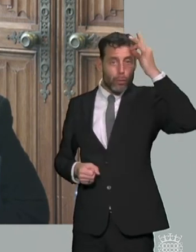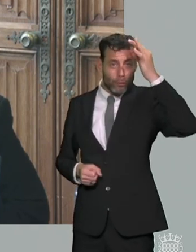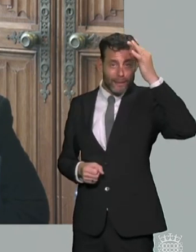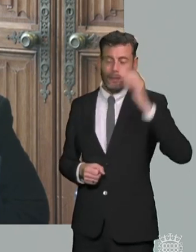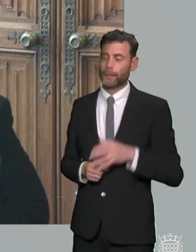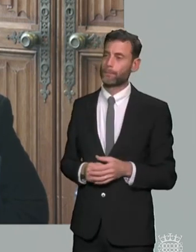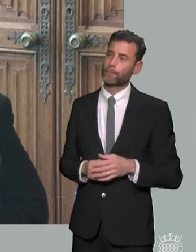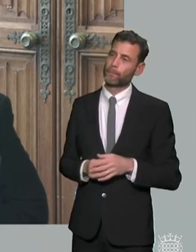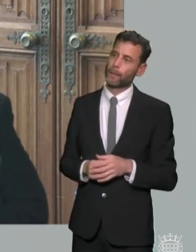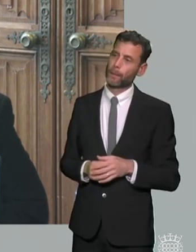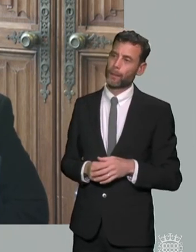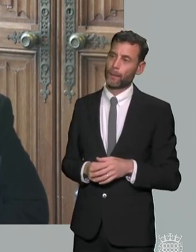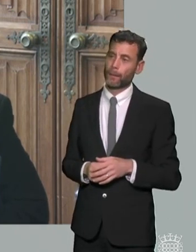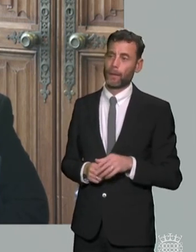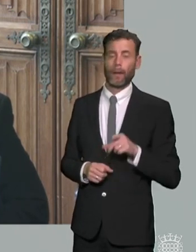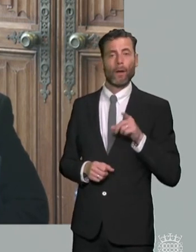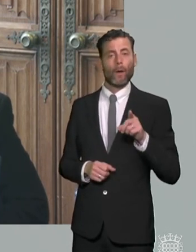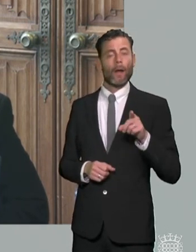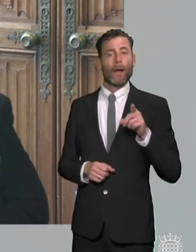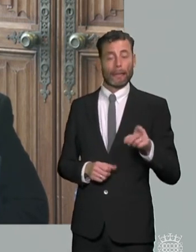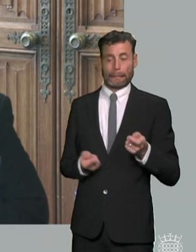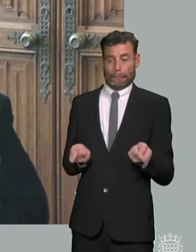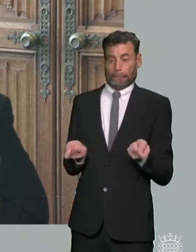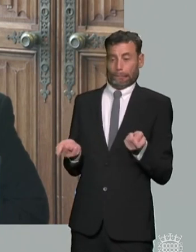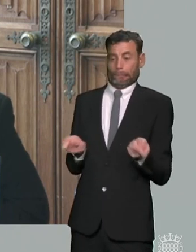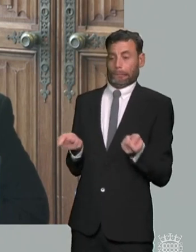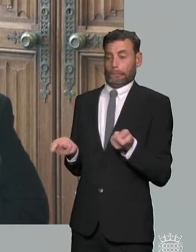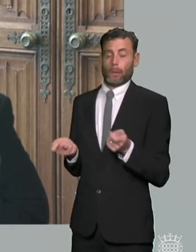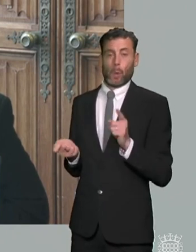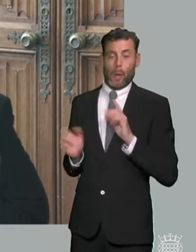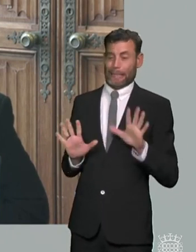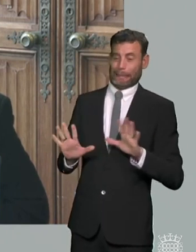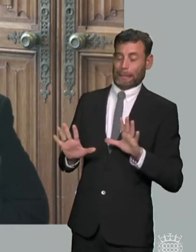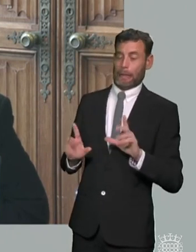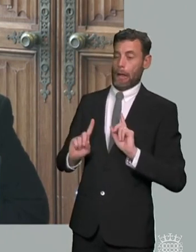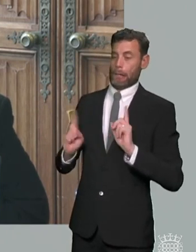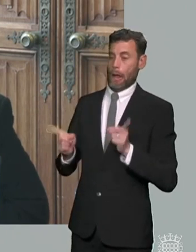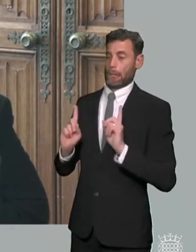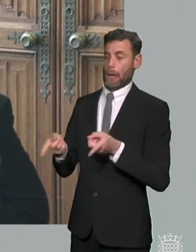way in which they do because they're trying to ration out the funding which they have